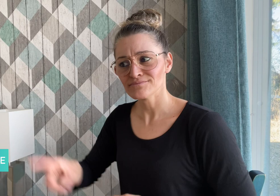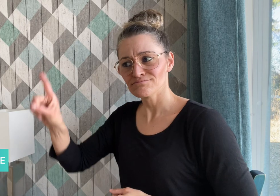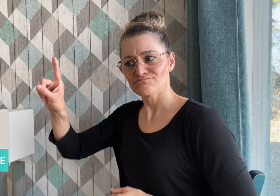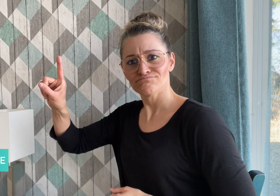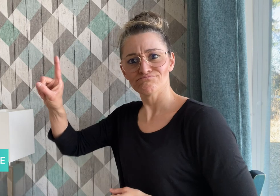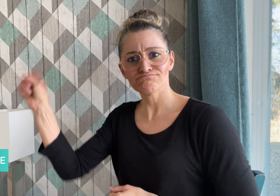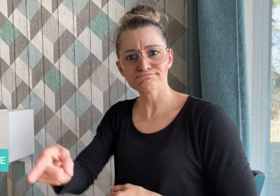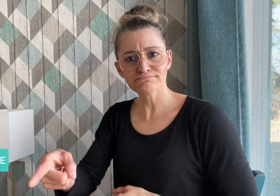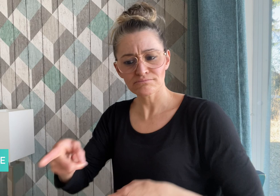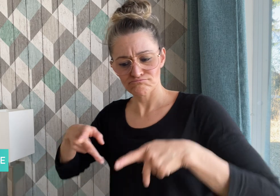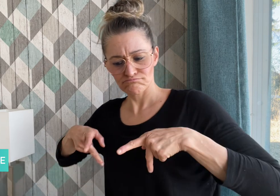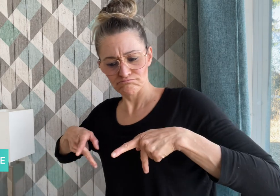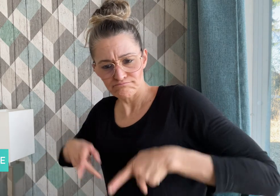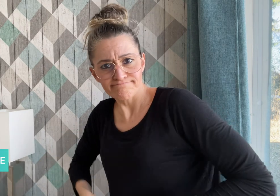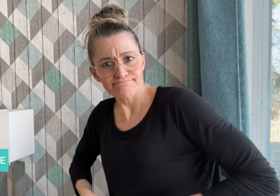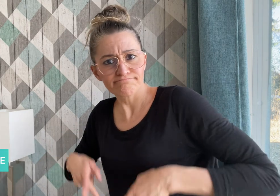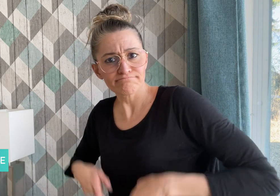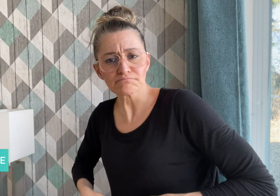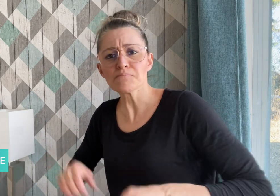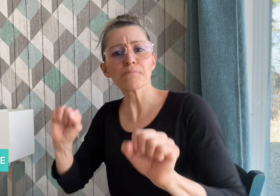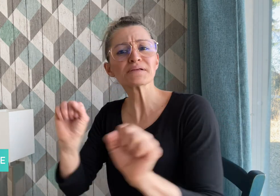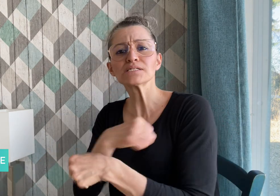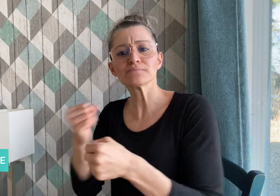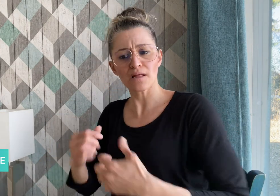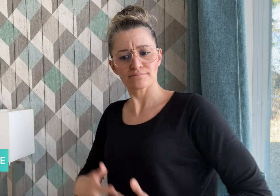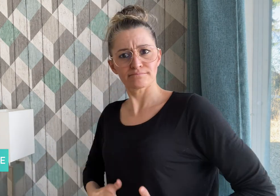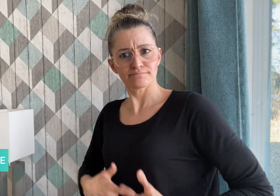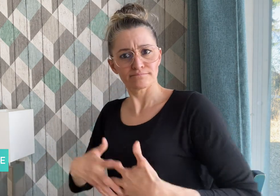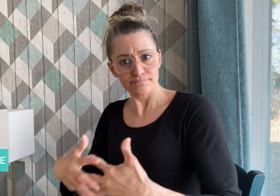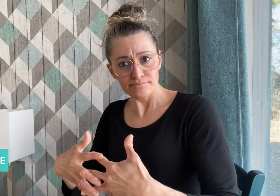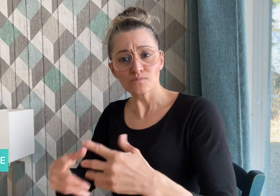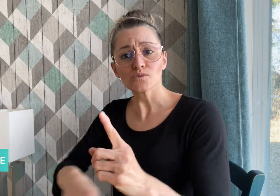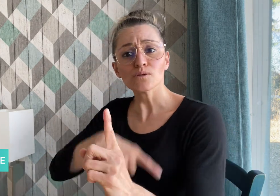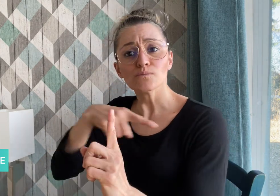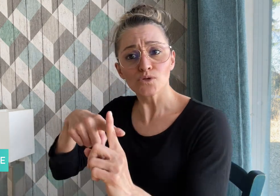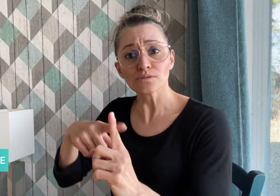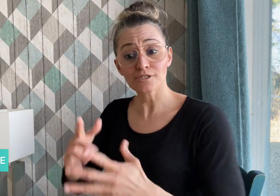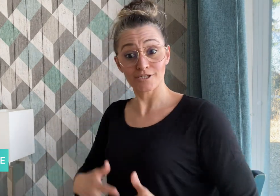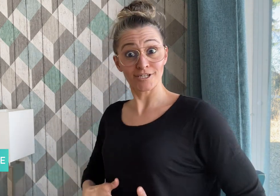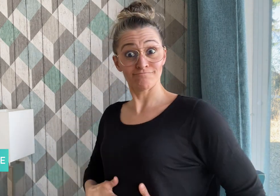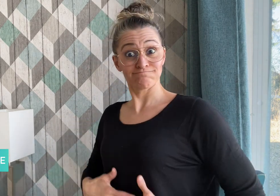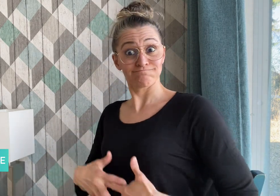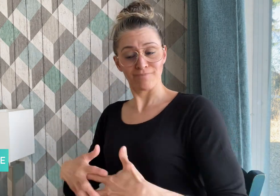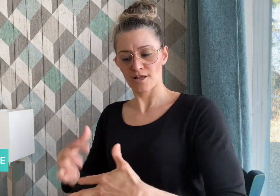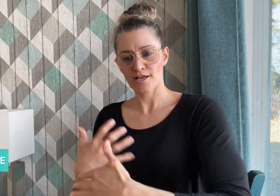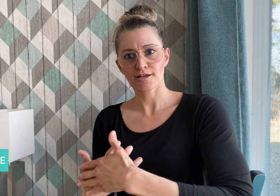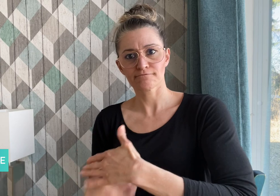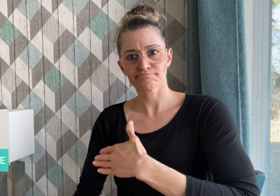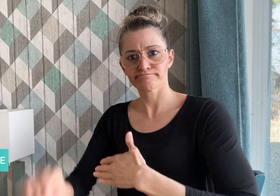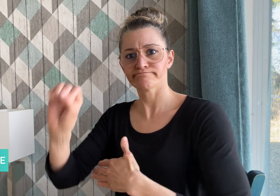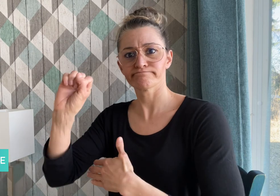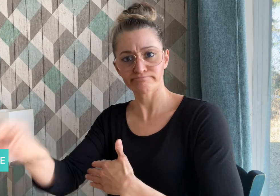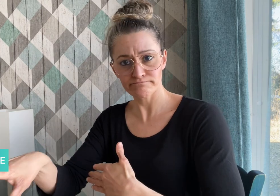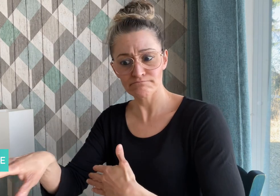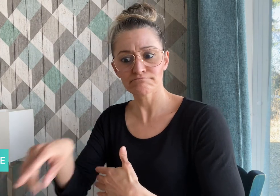Forced sterilizations and abortions performed